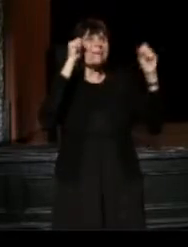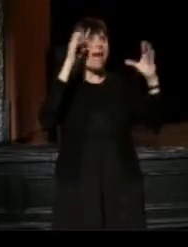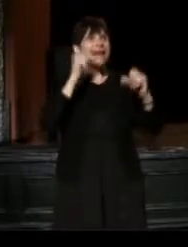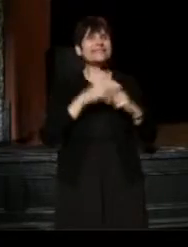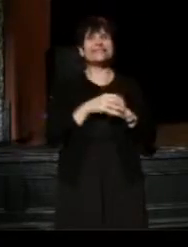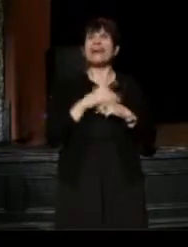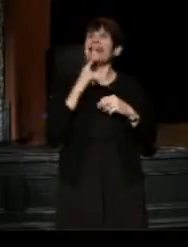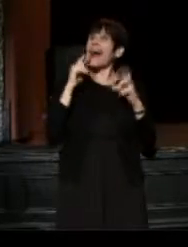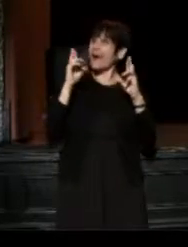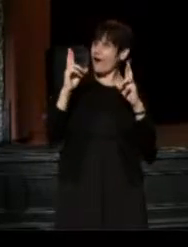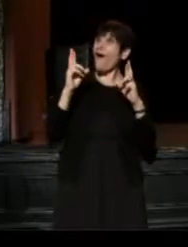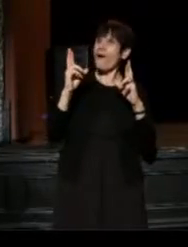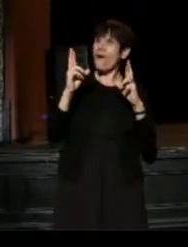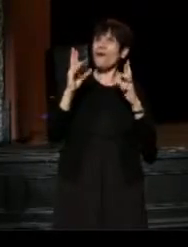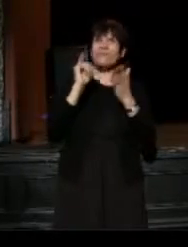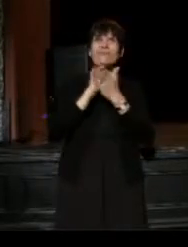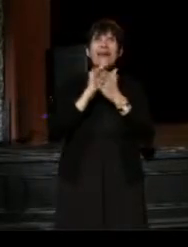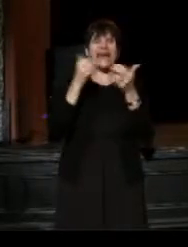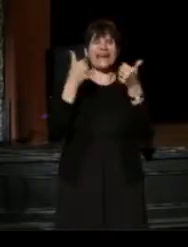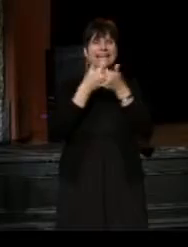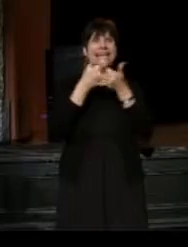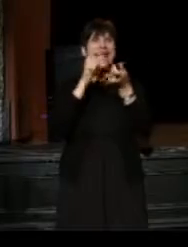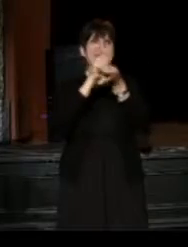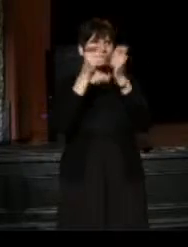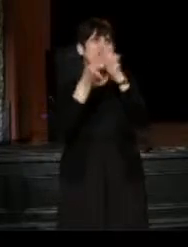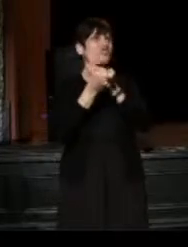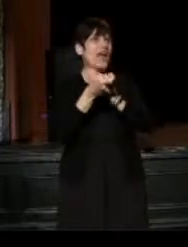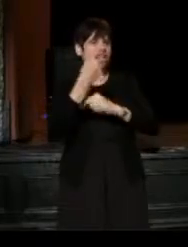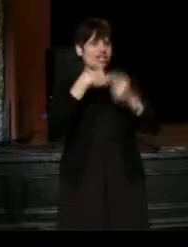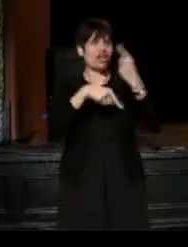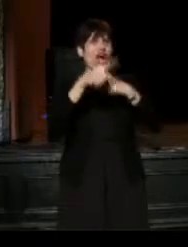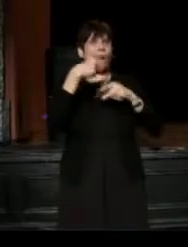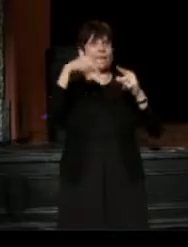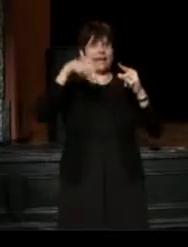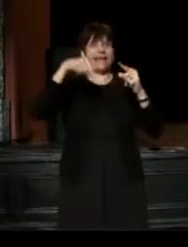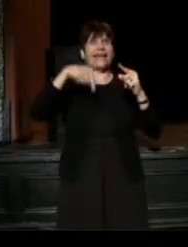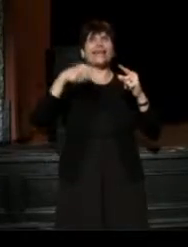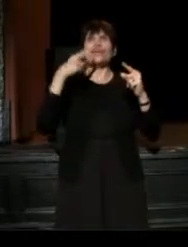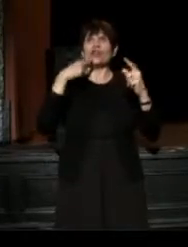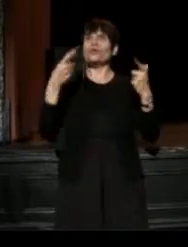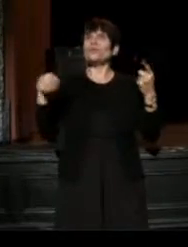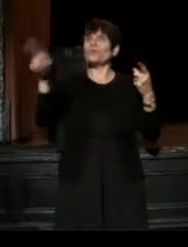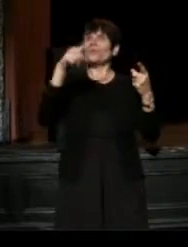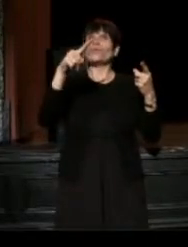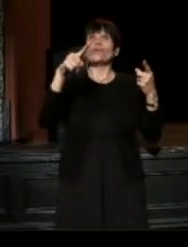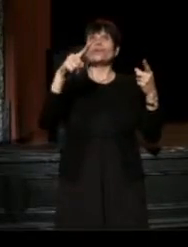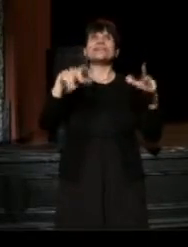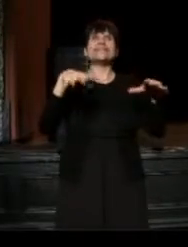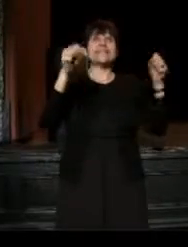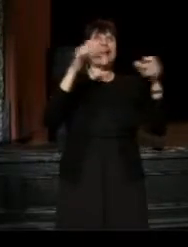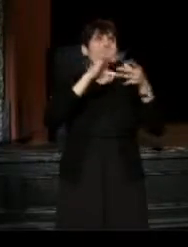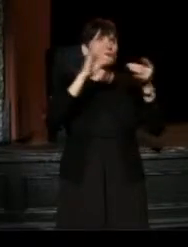And I hope that a game change that will come from this, is that you will take those stories back